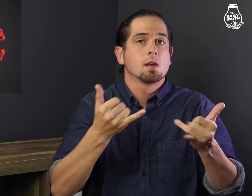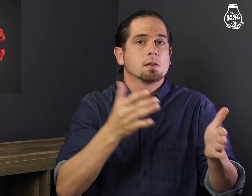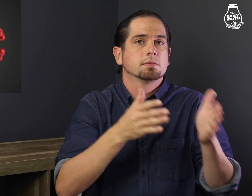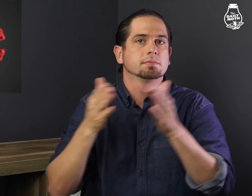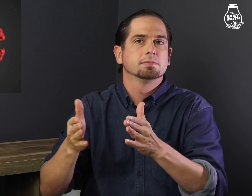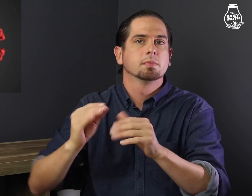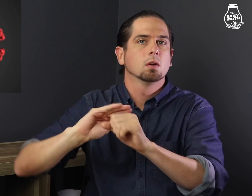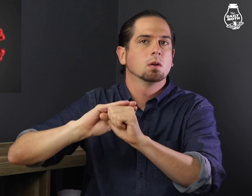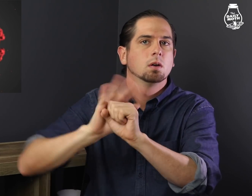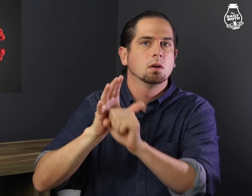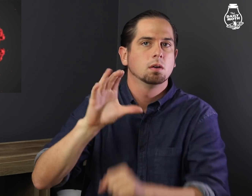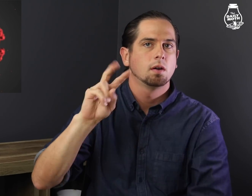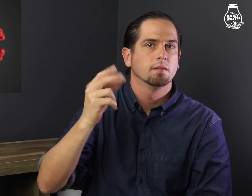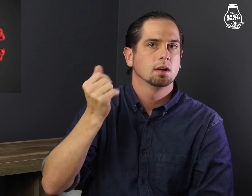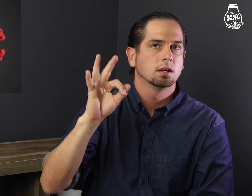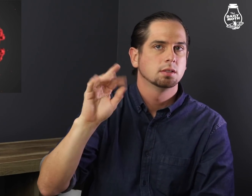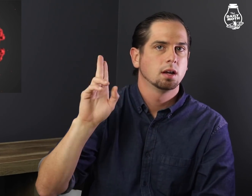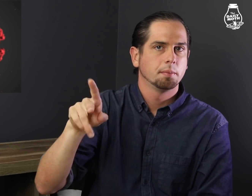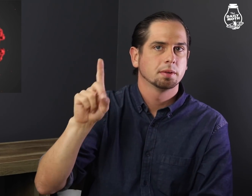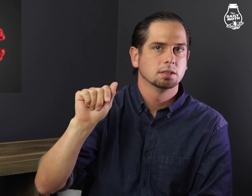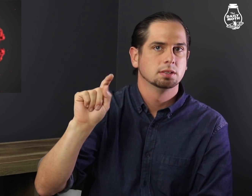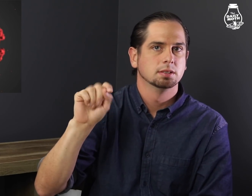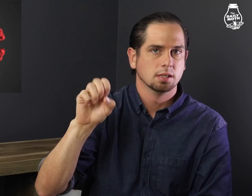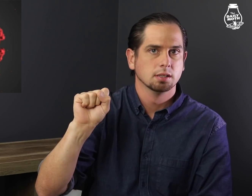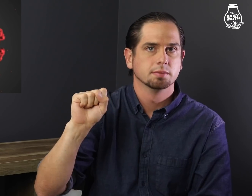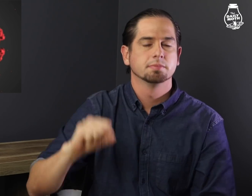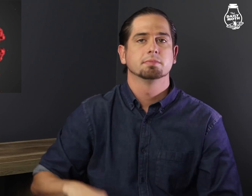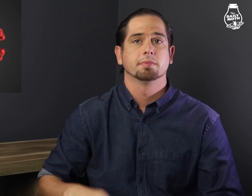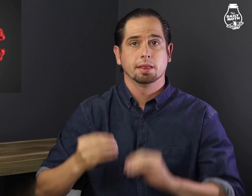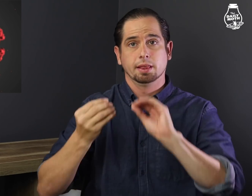Now, here are some Covid-19 updates.